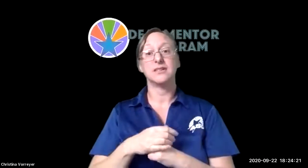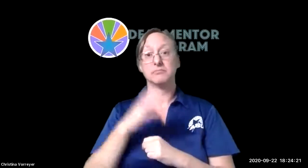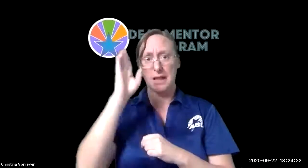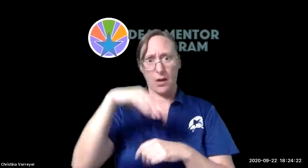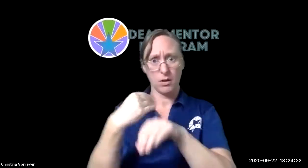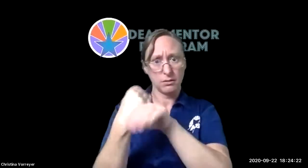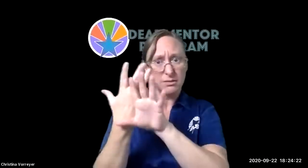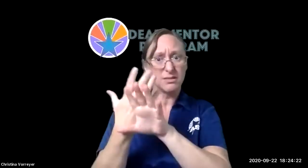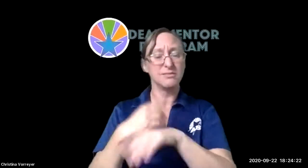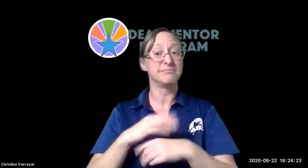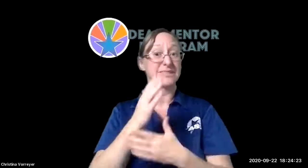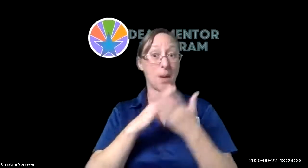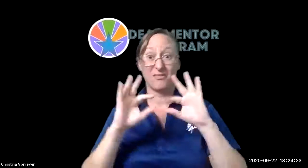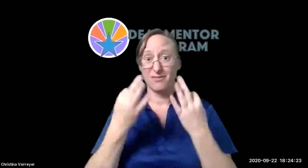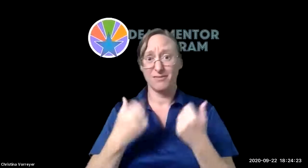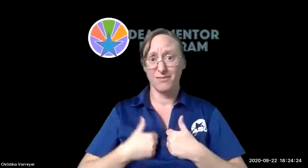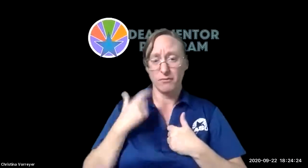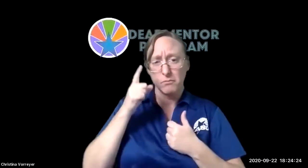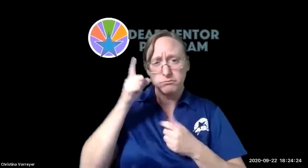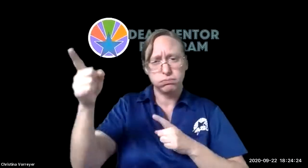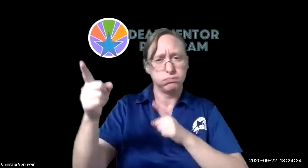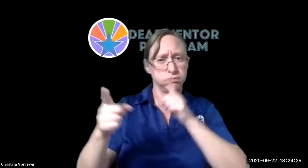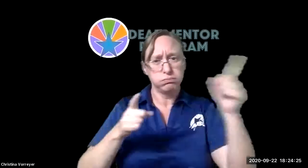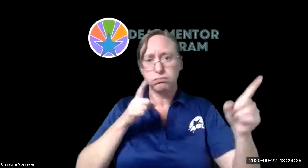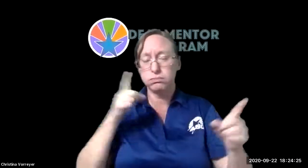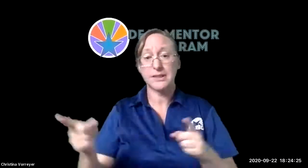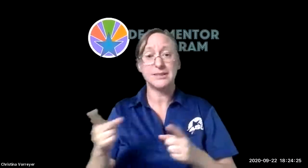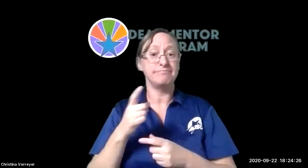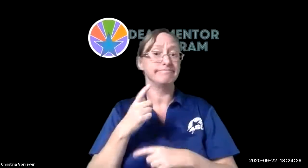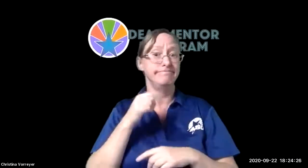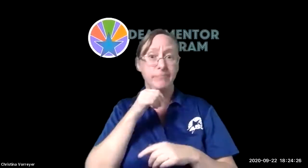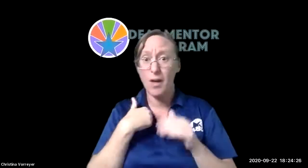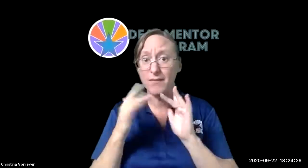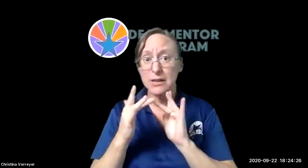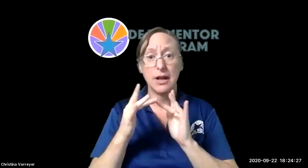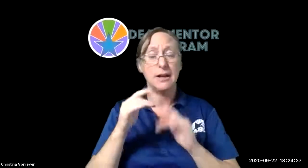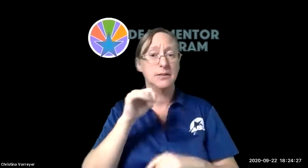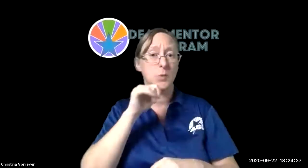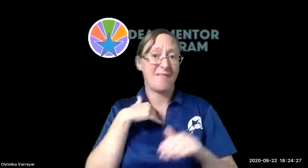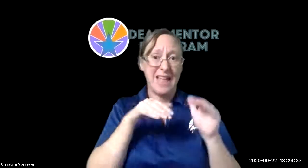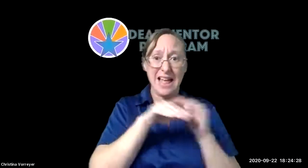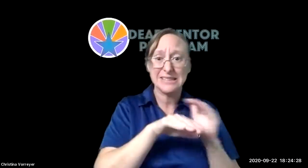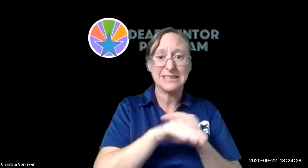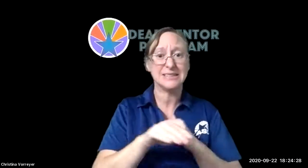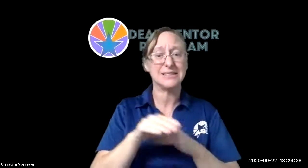to let you know that as coronavirus has impacted us and we've been in this virtual